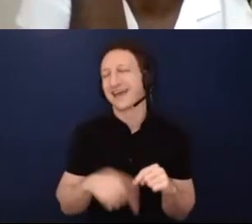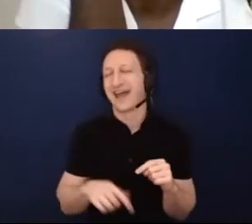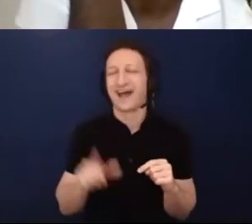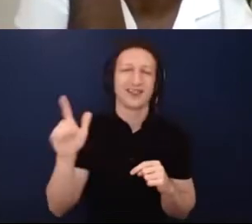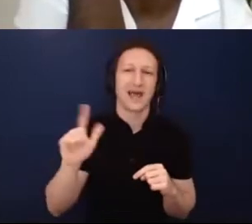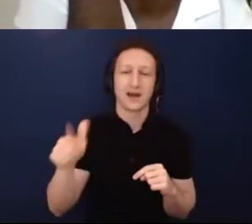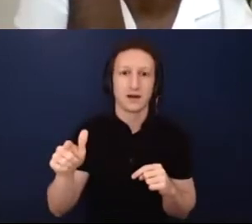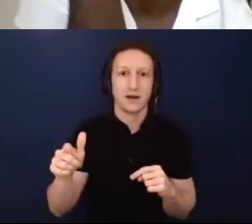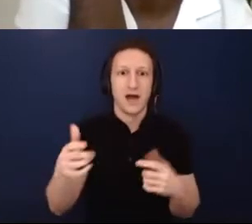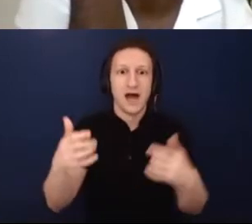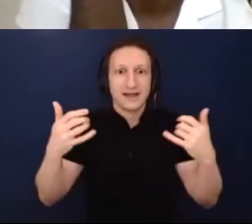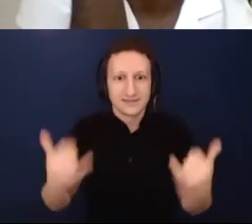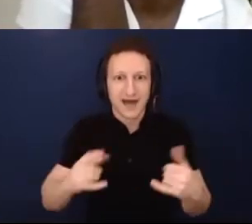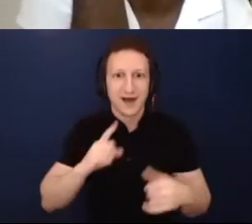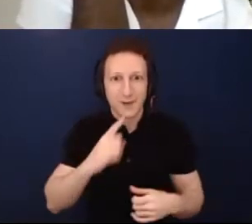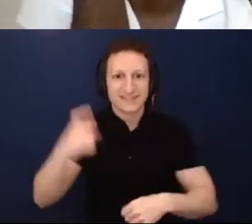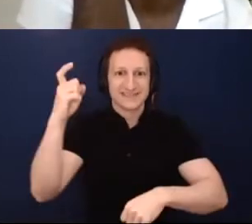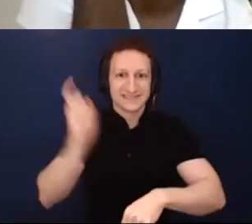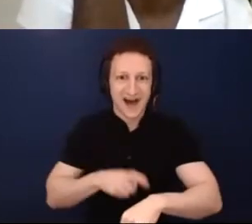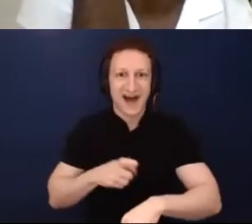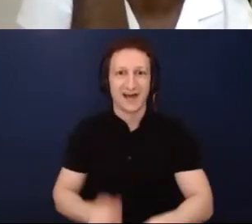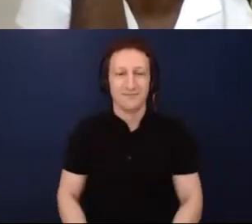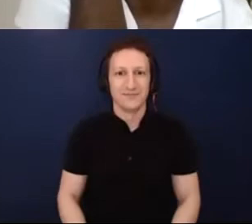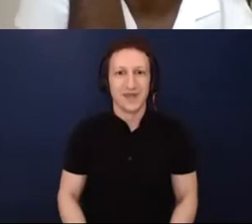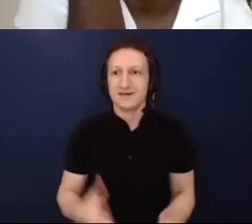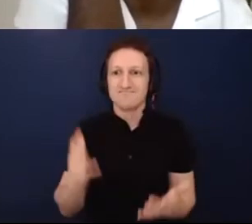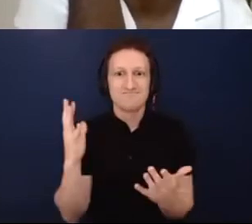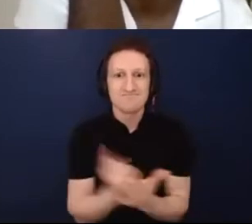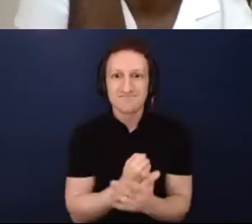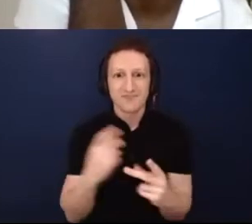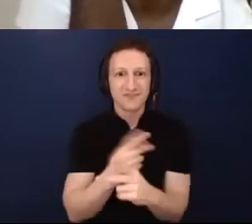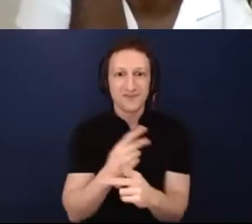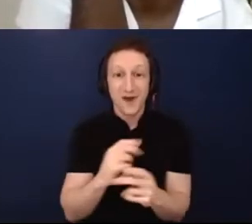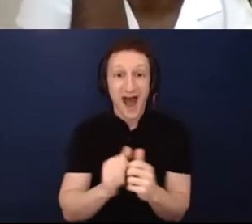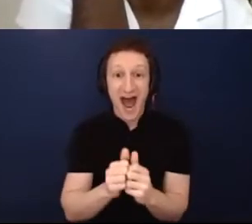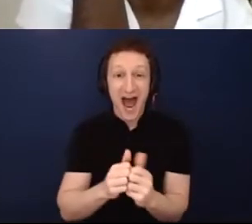this moment, where is that opportunity to disrupt?" I know everybody, all of you out